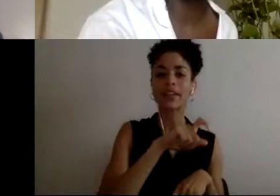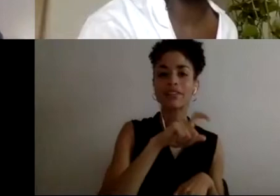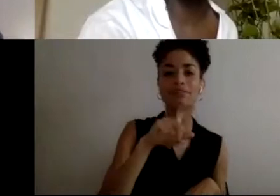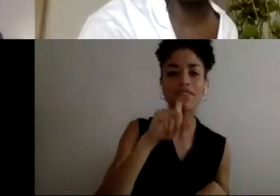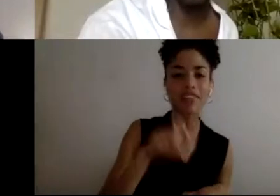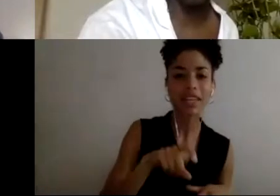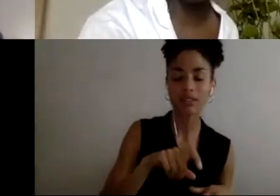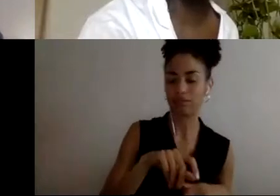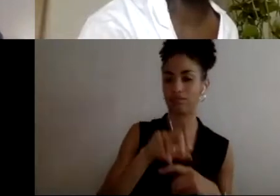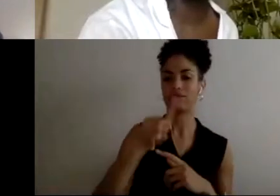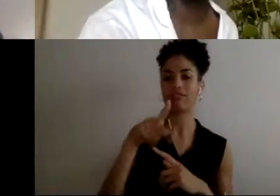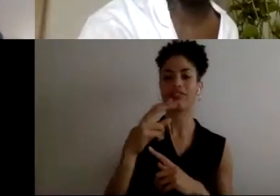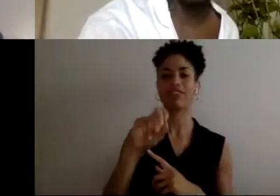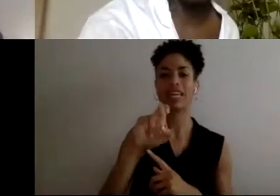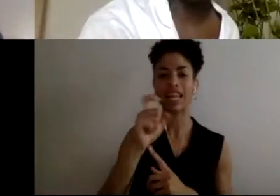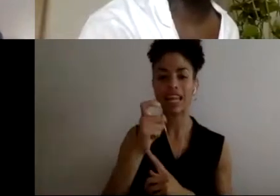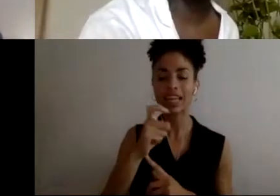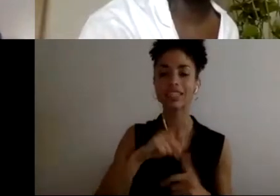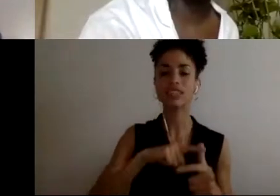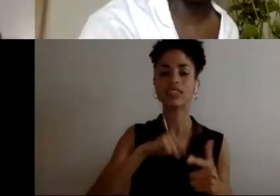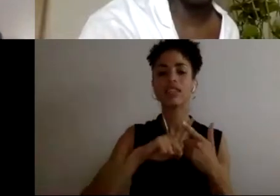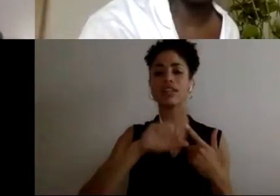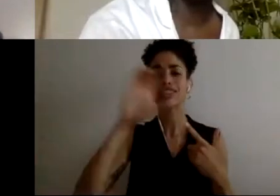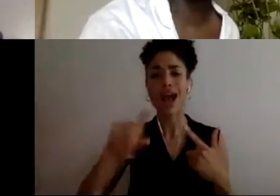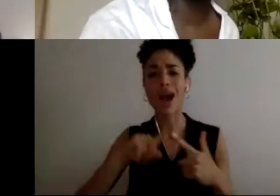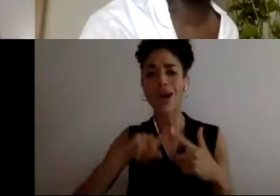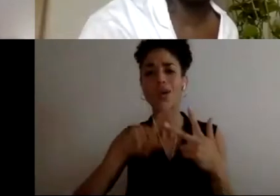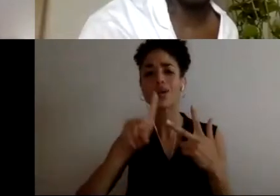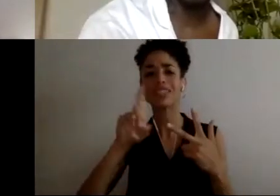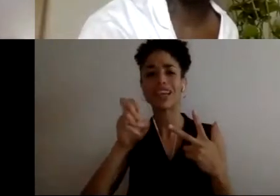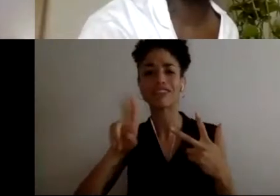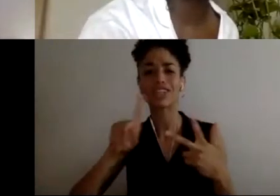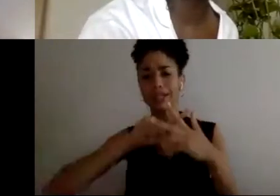Los Angeles, in Chicago, in Denver, in New York, but we we never had the